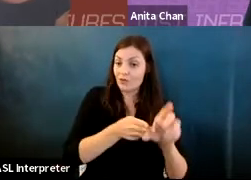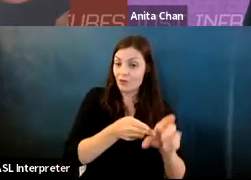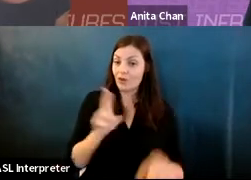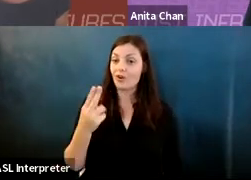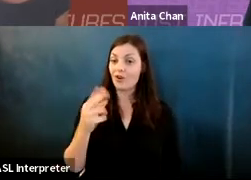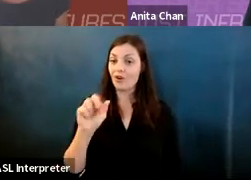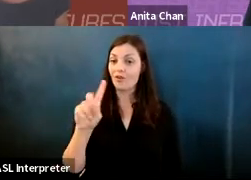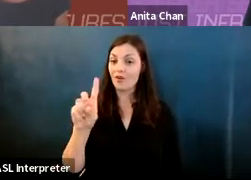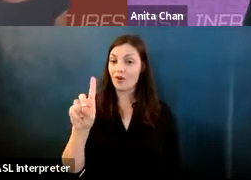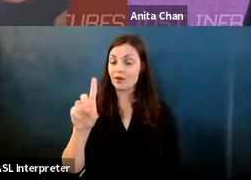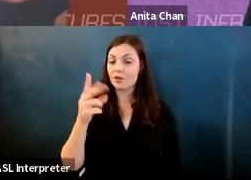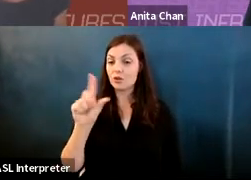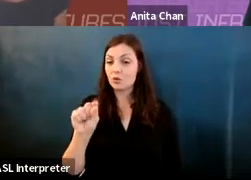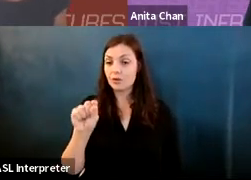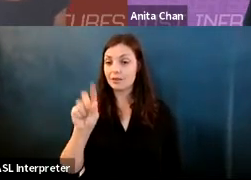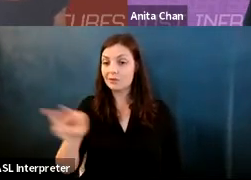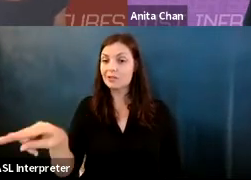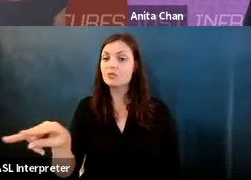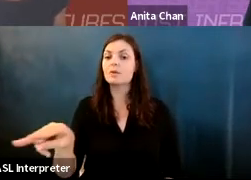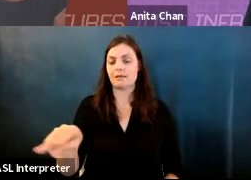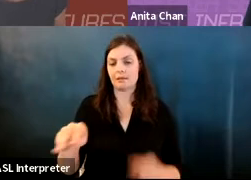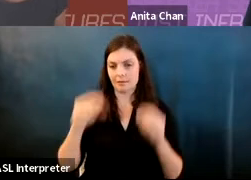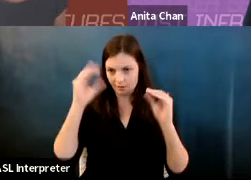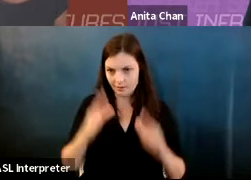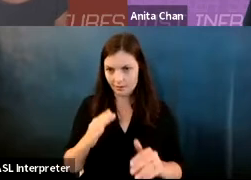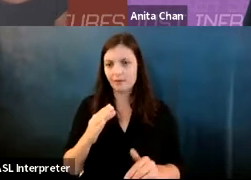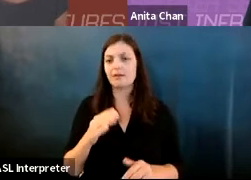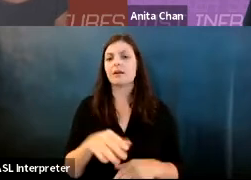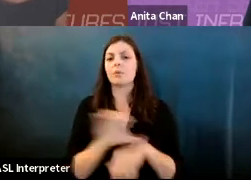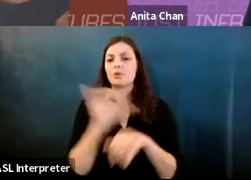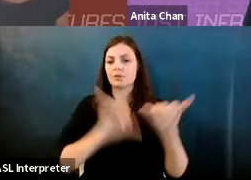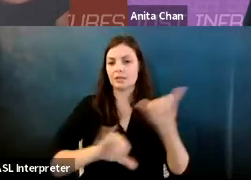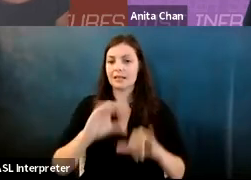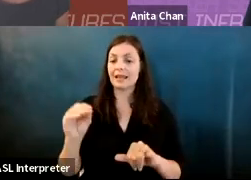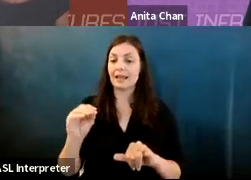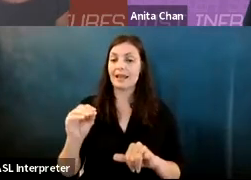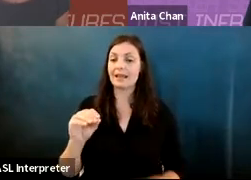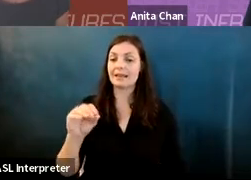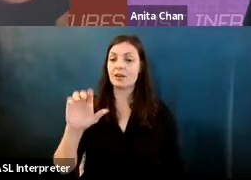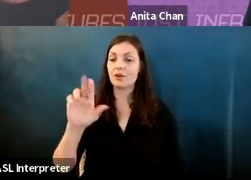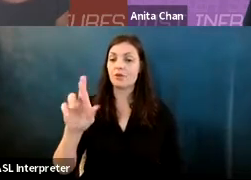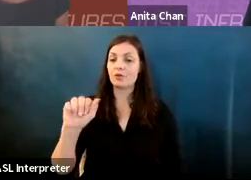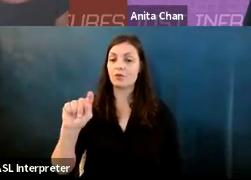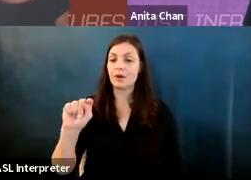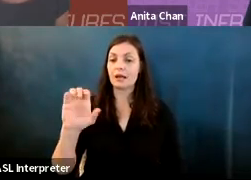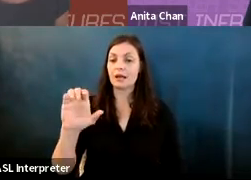Karrie Karahalios: As important nutty professor of computer science and as a Sally starling professor at radcliffe's Institute for Advanced study.